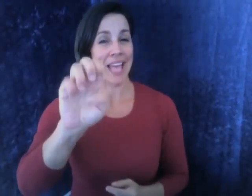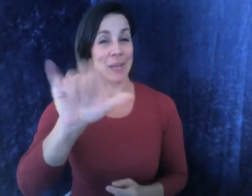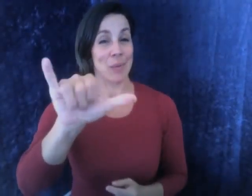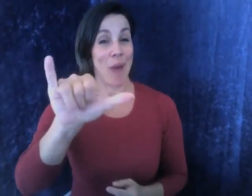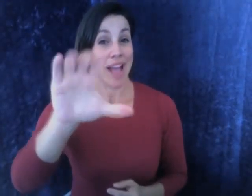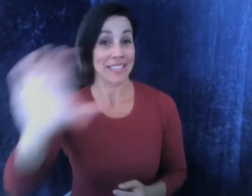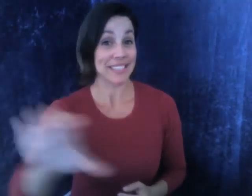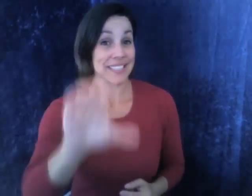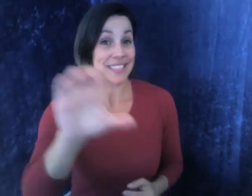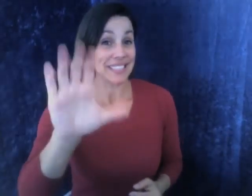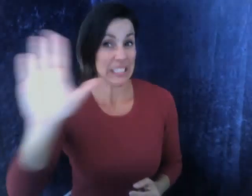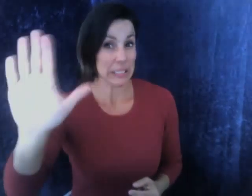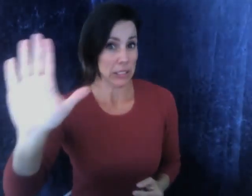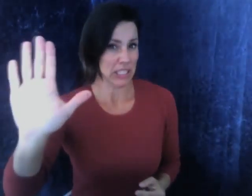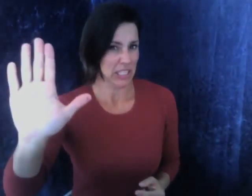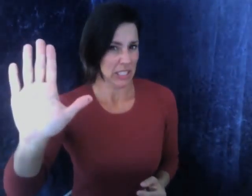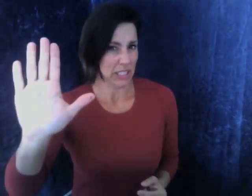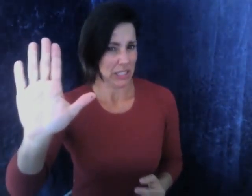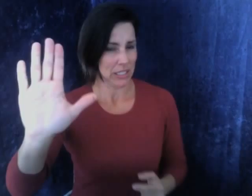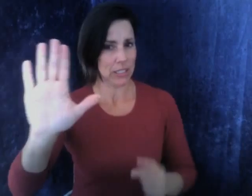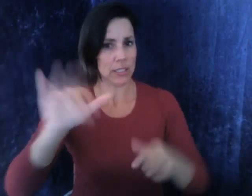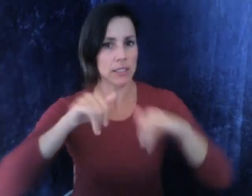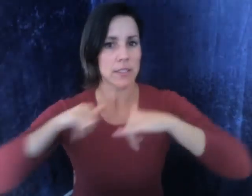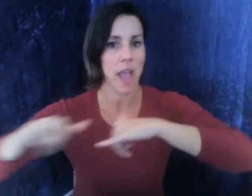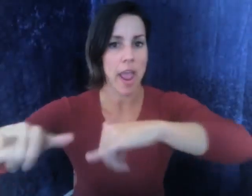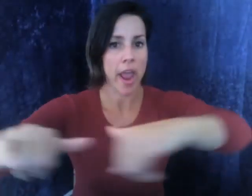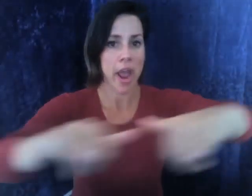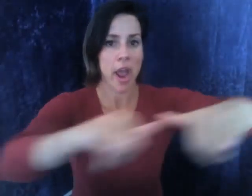National Association for the Education of Young Children (NAEYC).